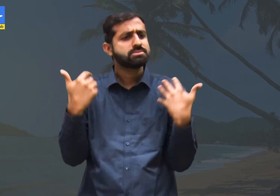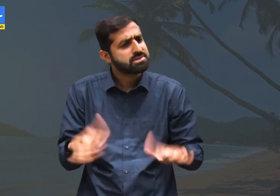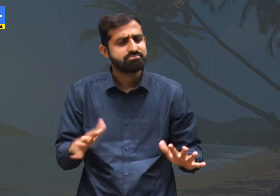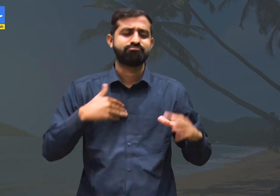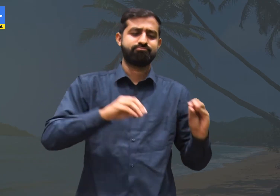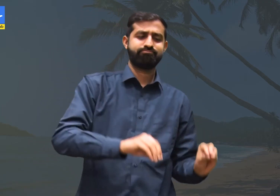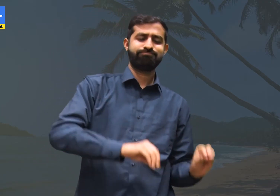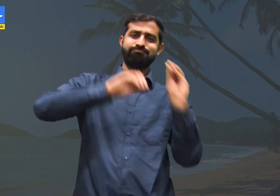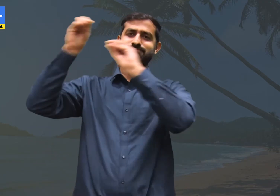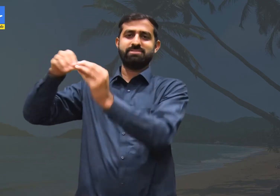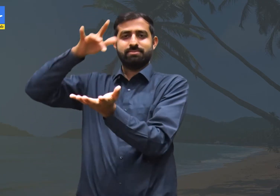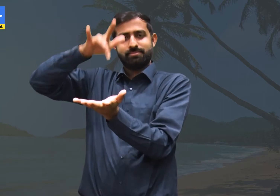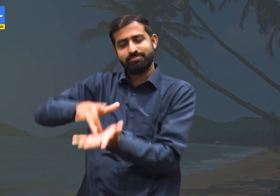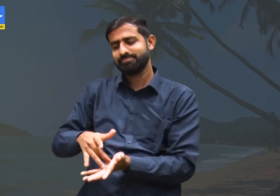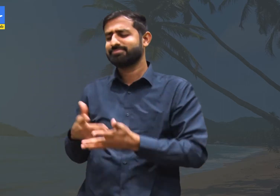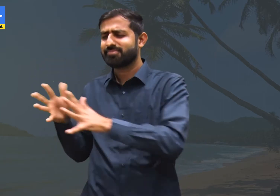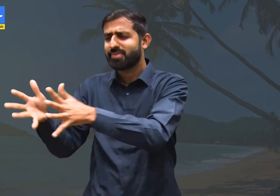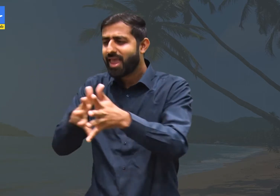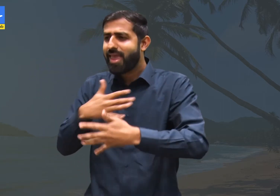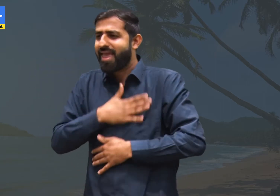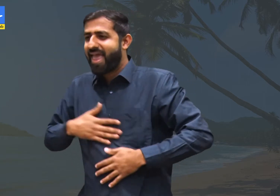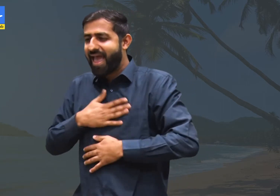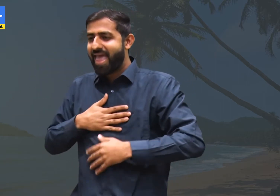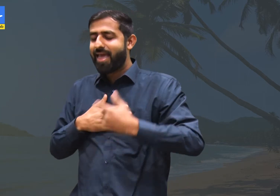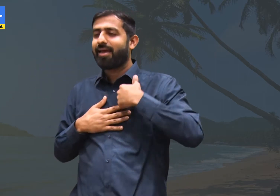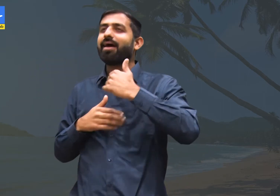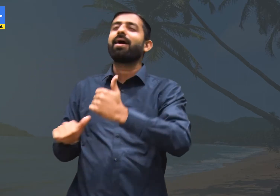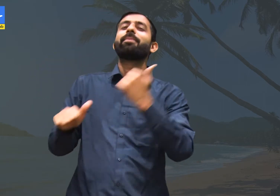After completing school and moving out, getting together with friends would